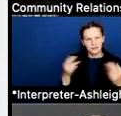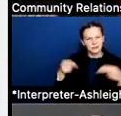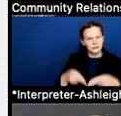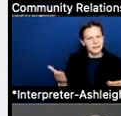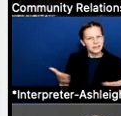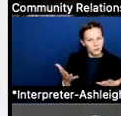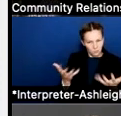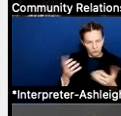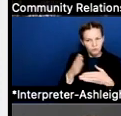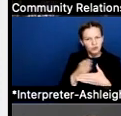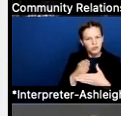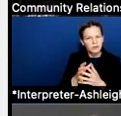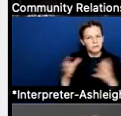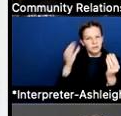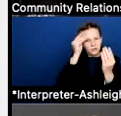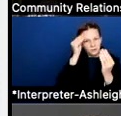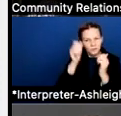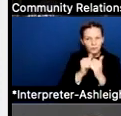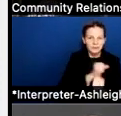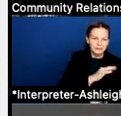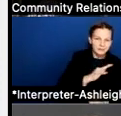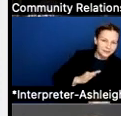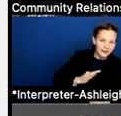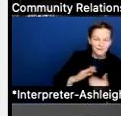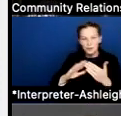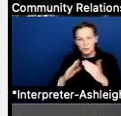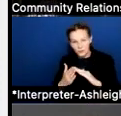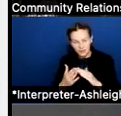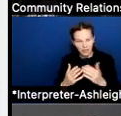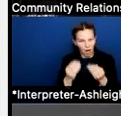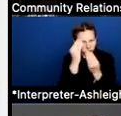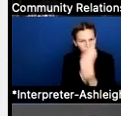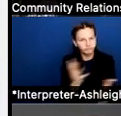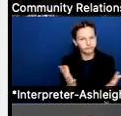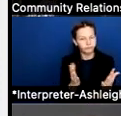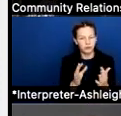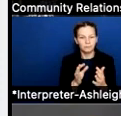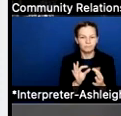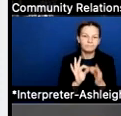and our community as much as possible about the budget, but overall about what we add